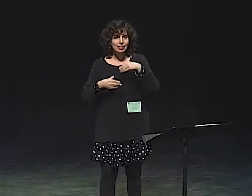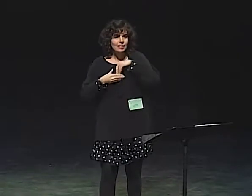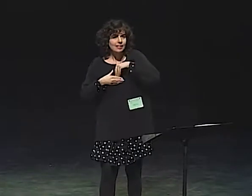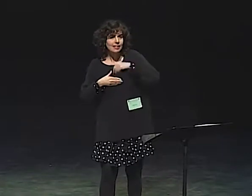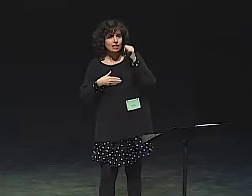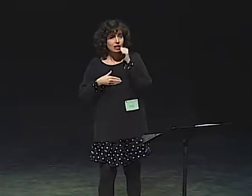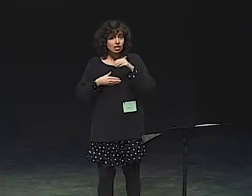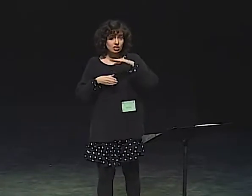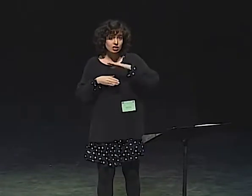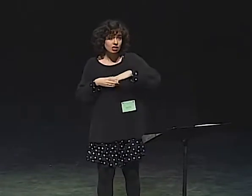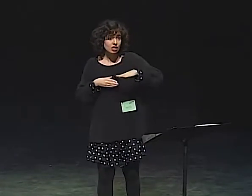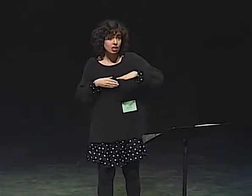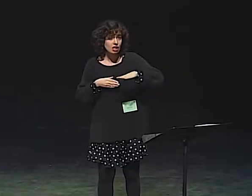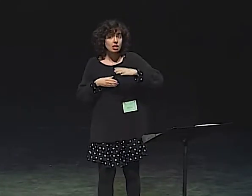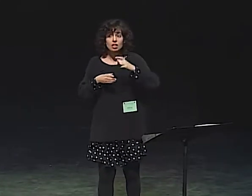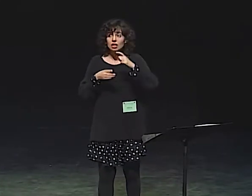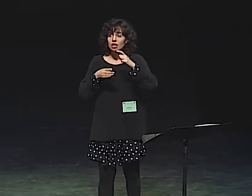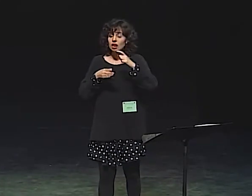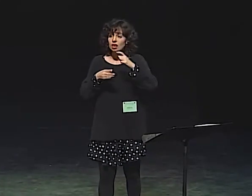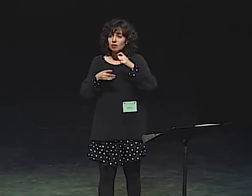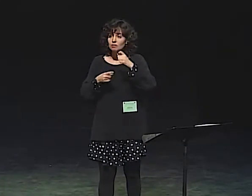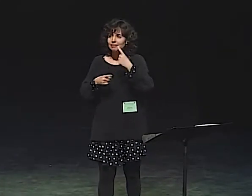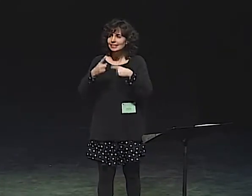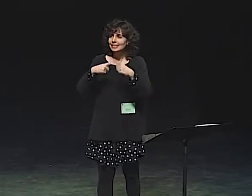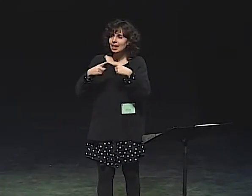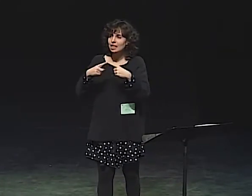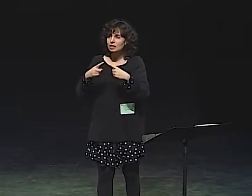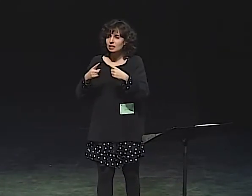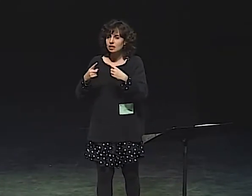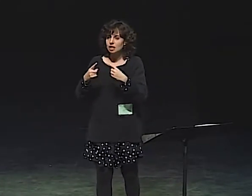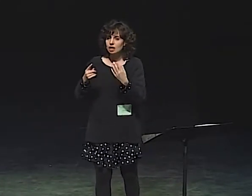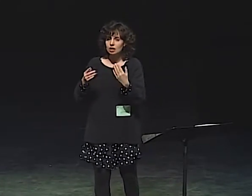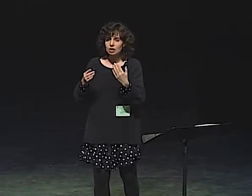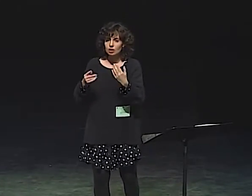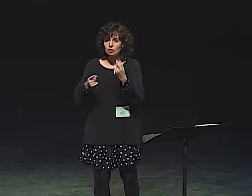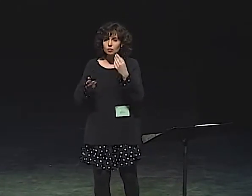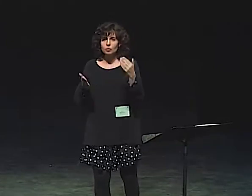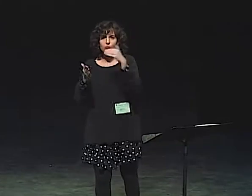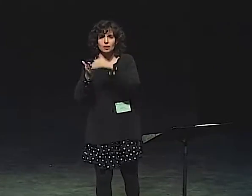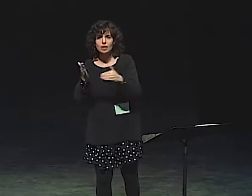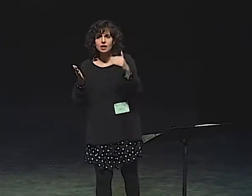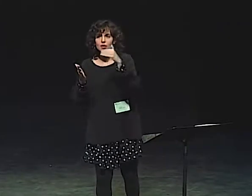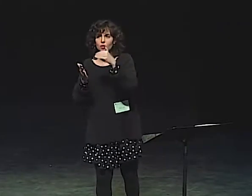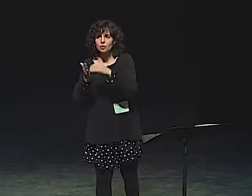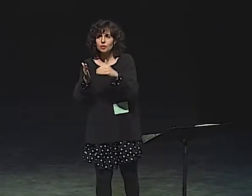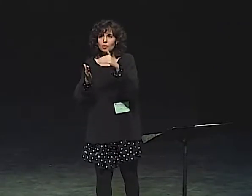AND SHE ACTS LIKE A LITTLE KID BECAUSE THAT'S HER INNER CHILD.